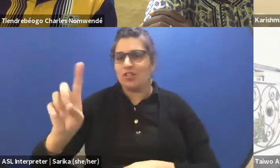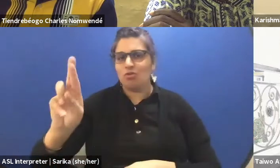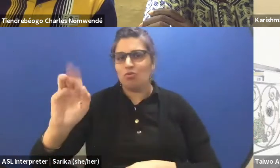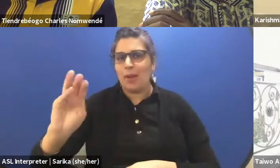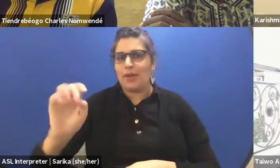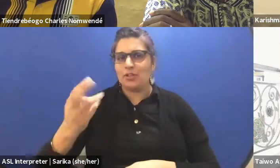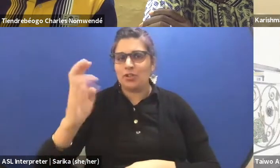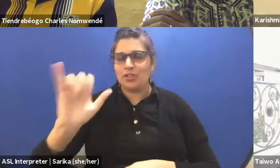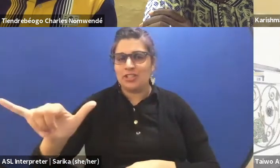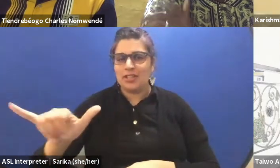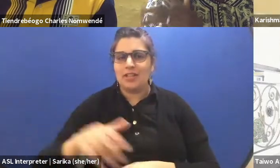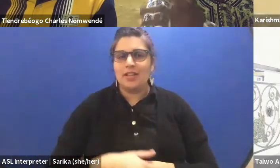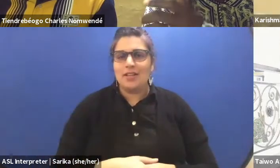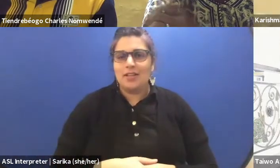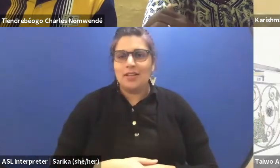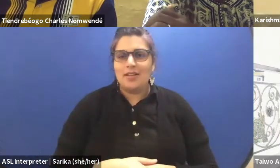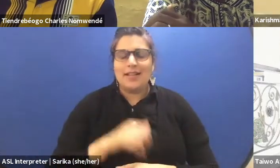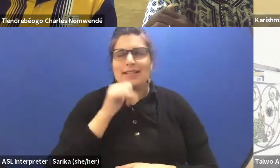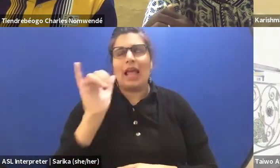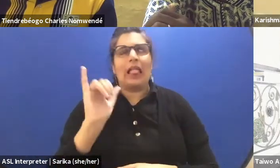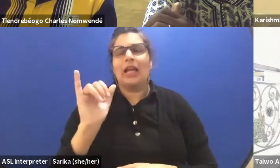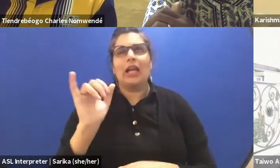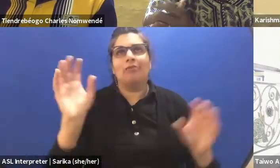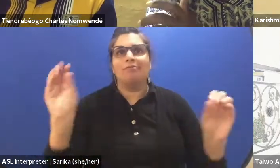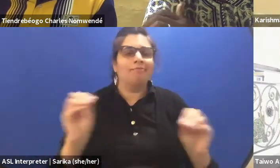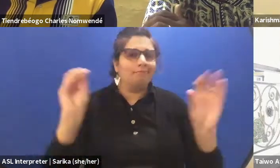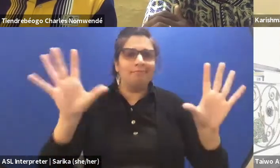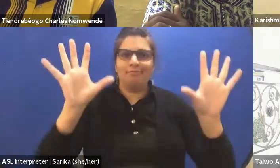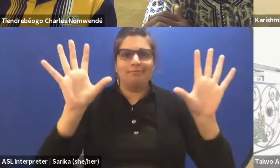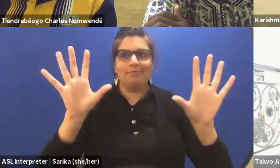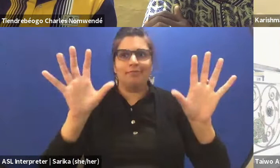It's not magical for me that the intelligent had...